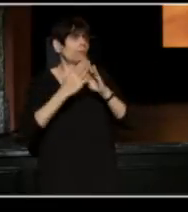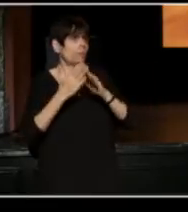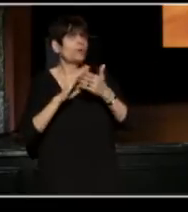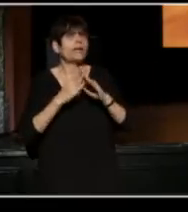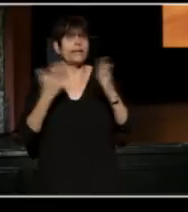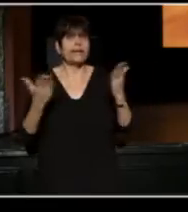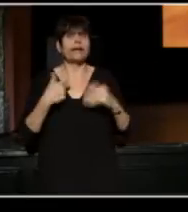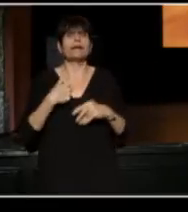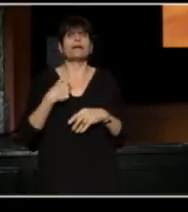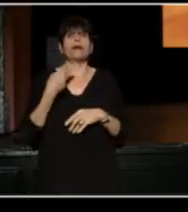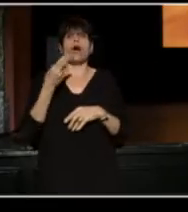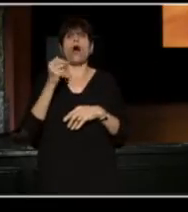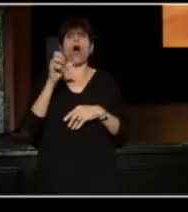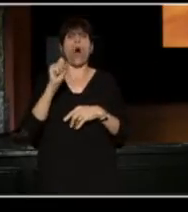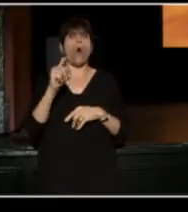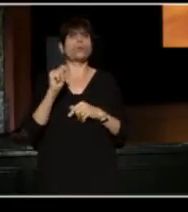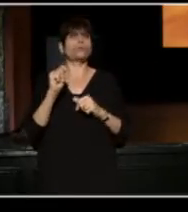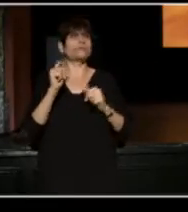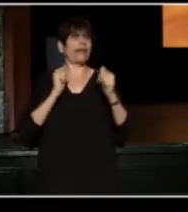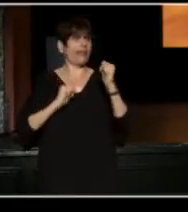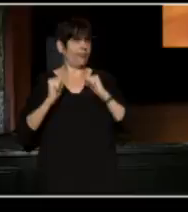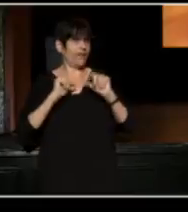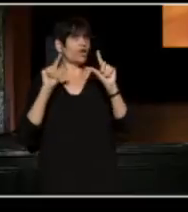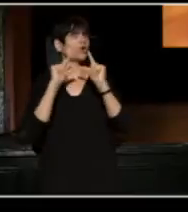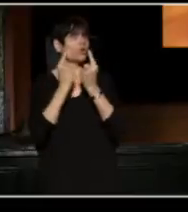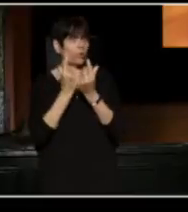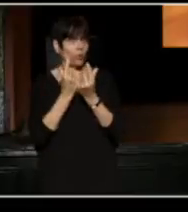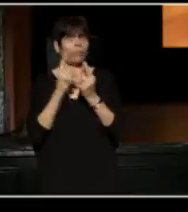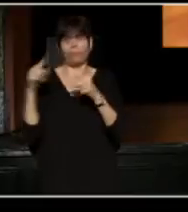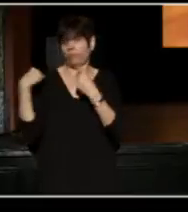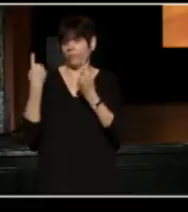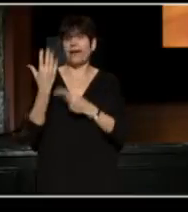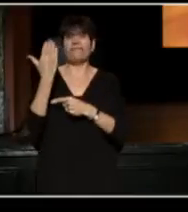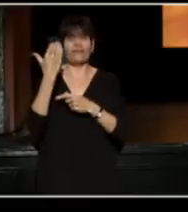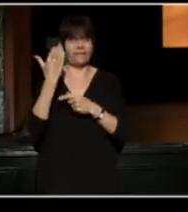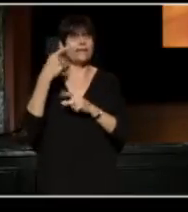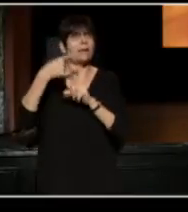Our host theater group has been working the past 15 months with TCG